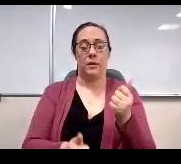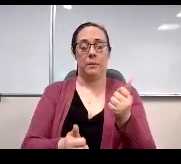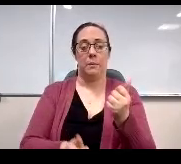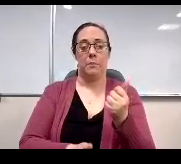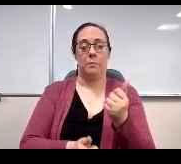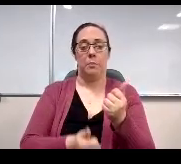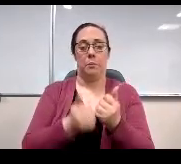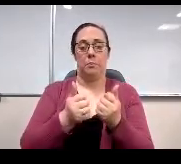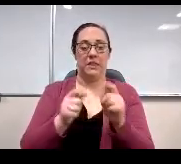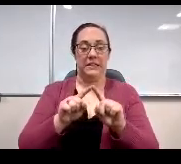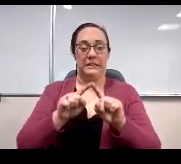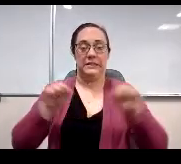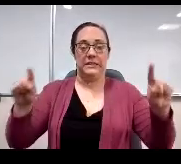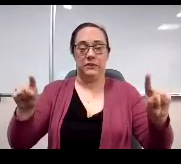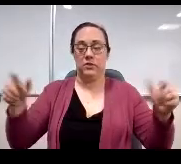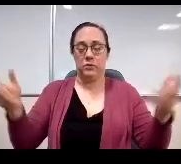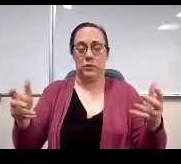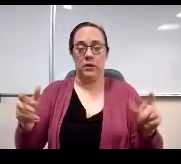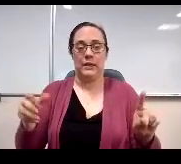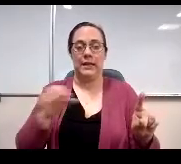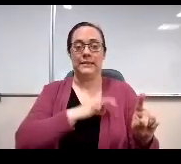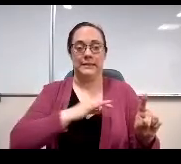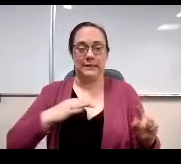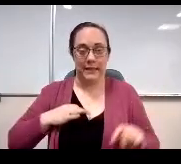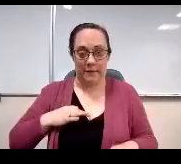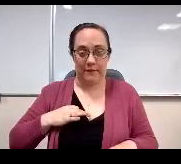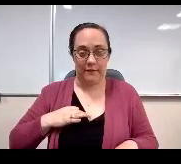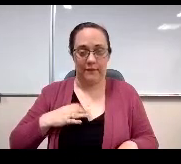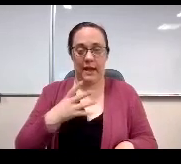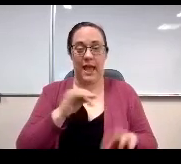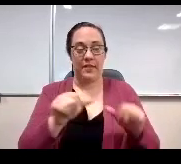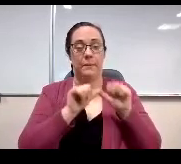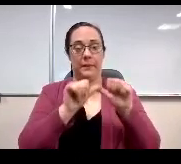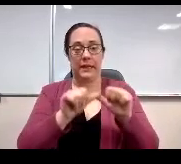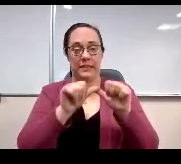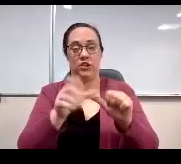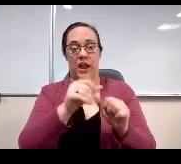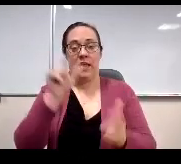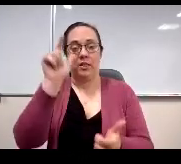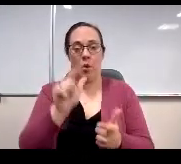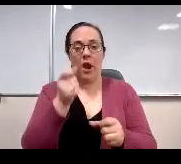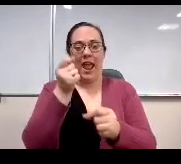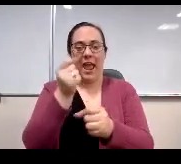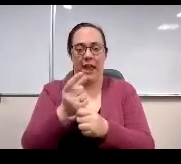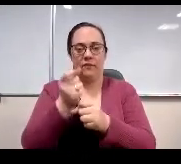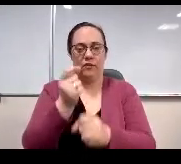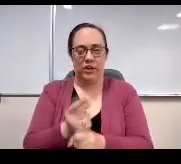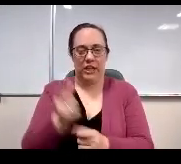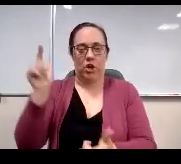to the district data is among staff, which has been consistent and lower year after year.